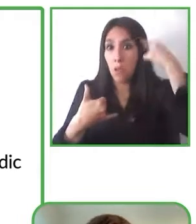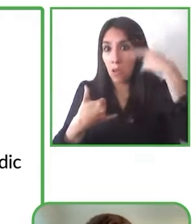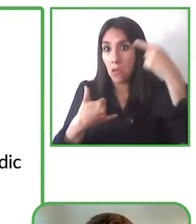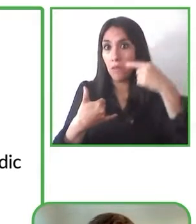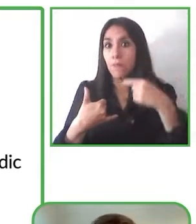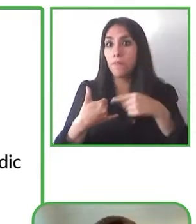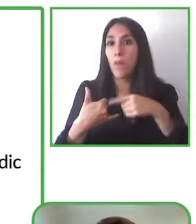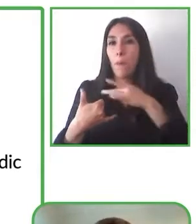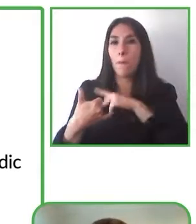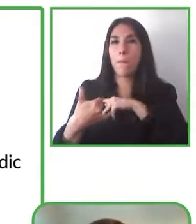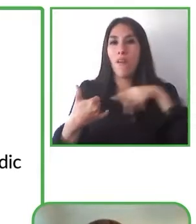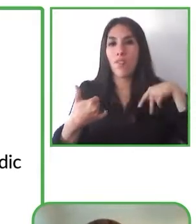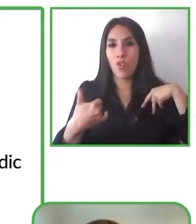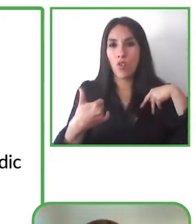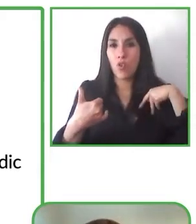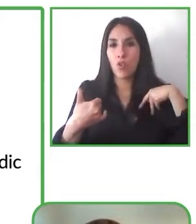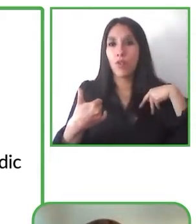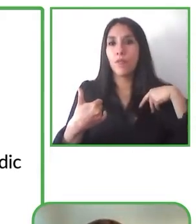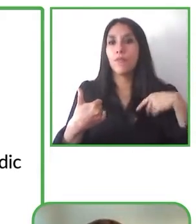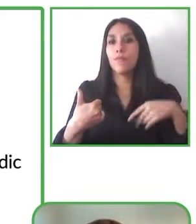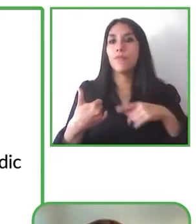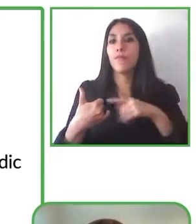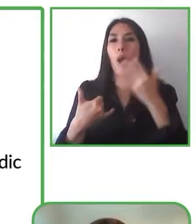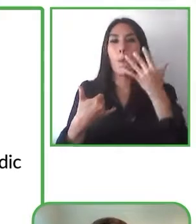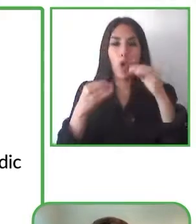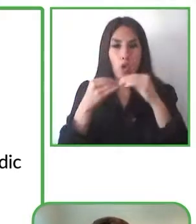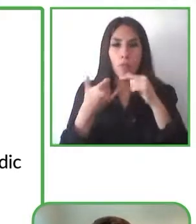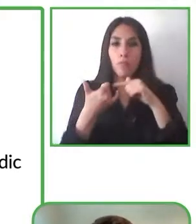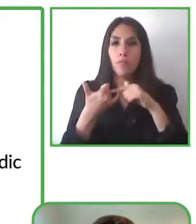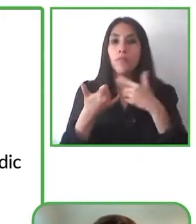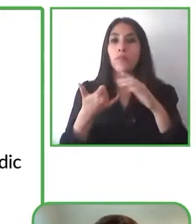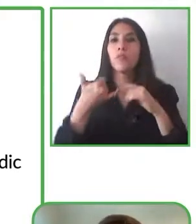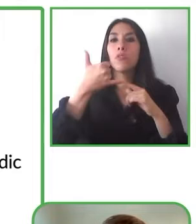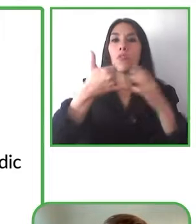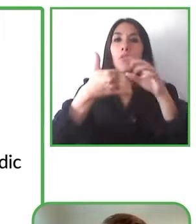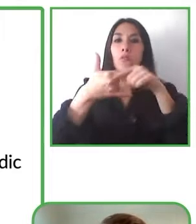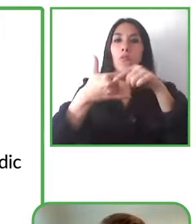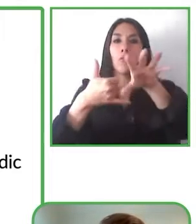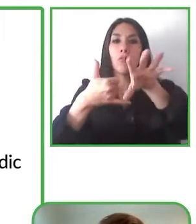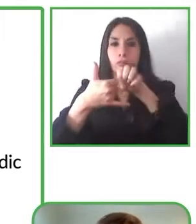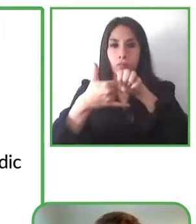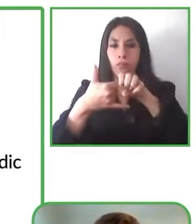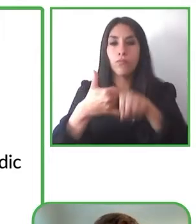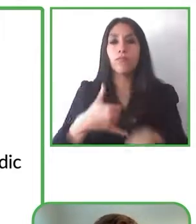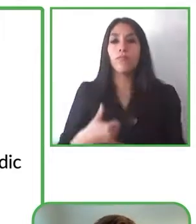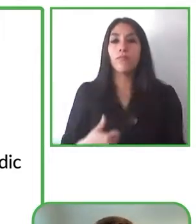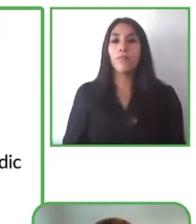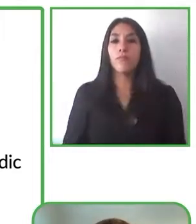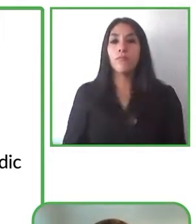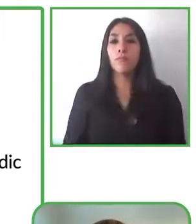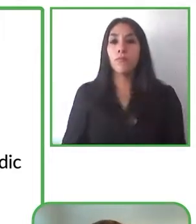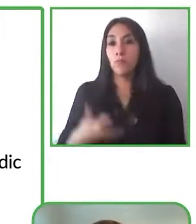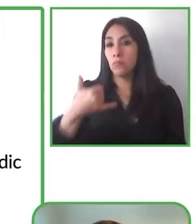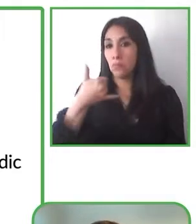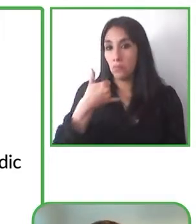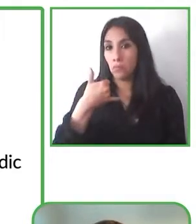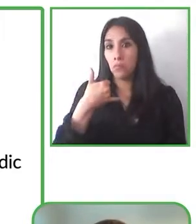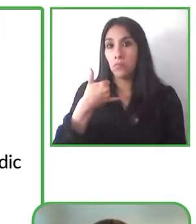logo as well and then through our app you just scan that QR code and then you are connected to the movie that you're about to watch that means that whenever the movie